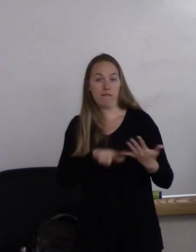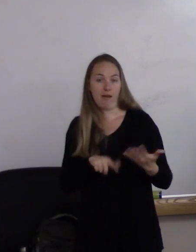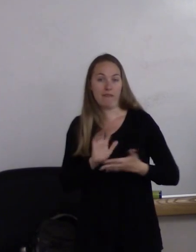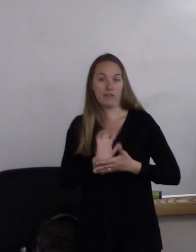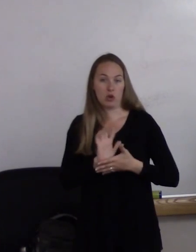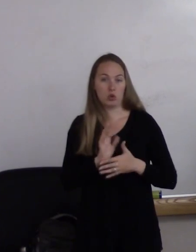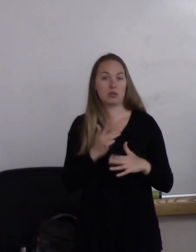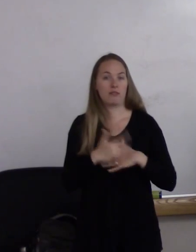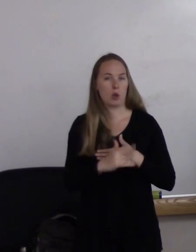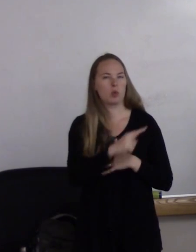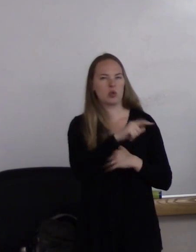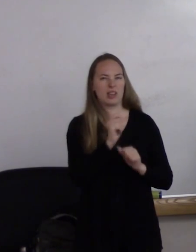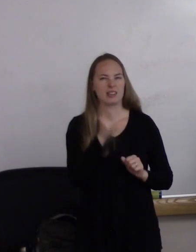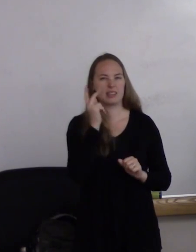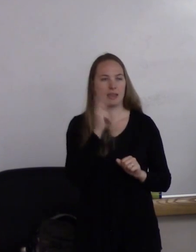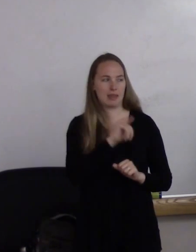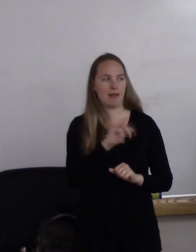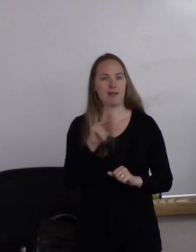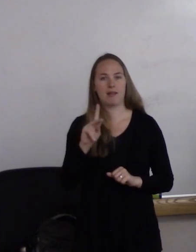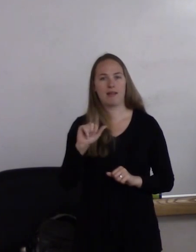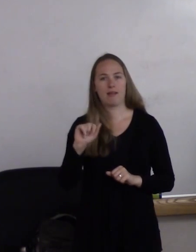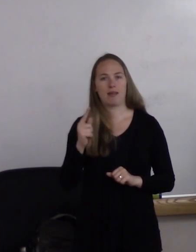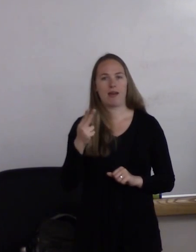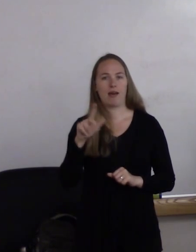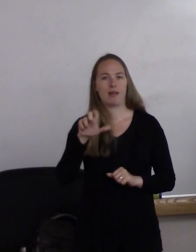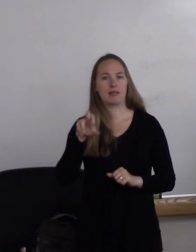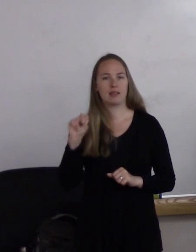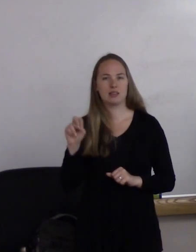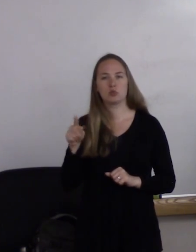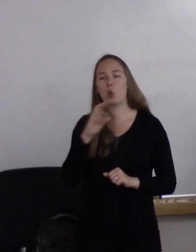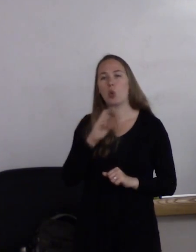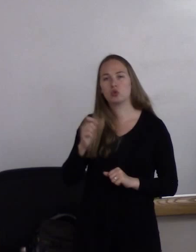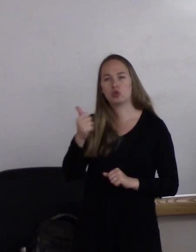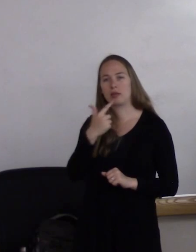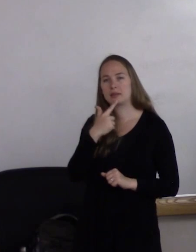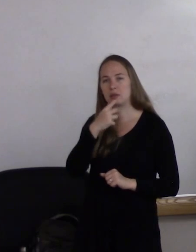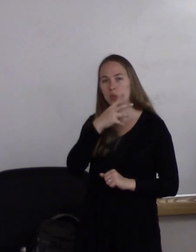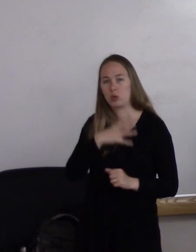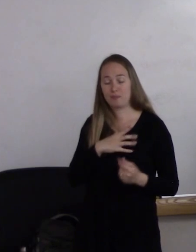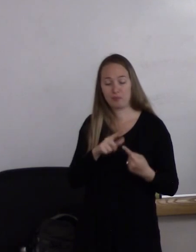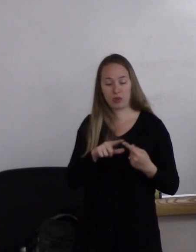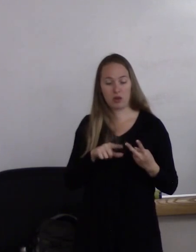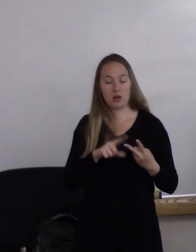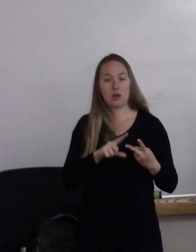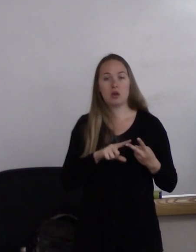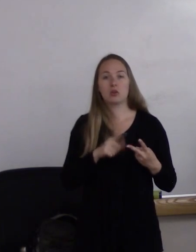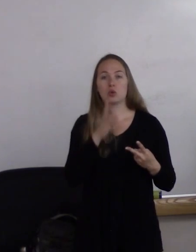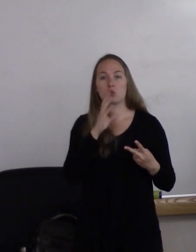This is, you could see, was Kathleen, an older lesbian woman. There is an older trans man